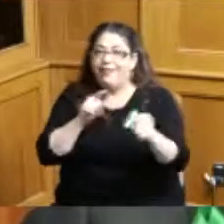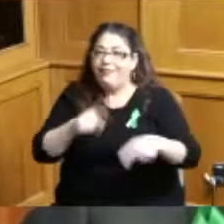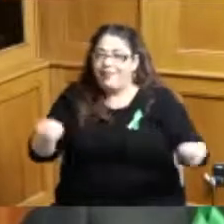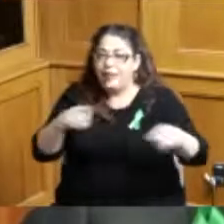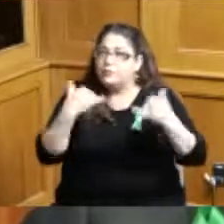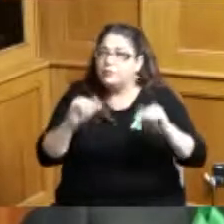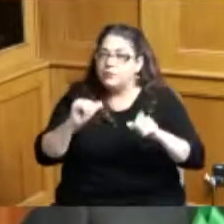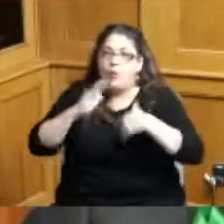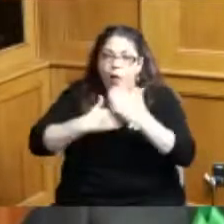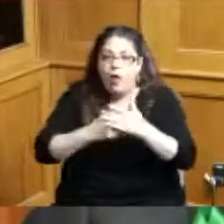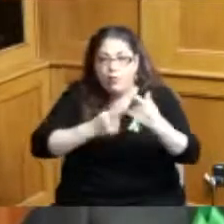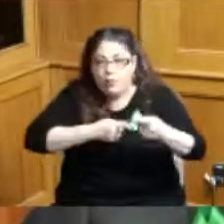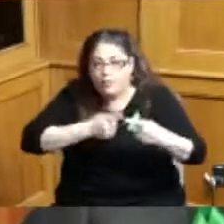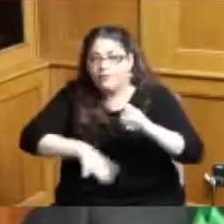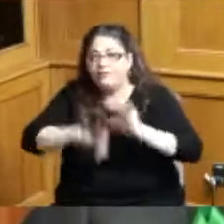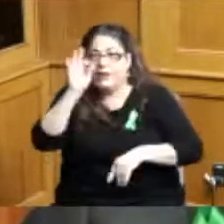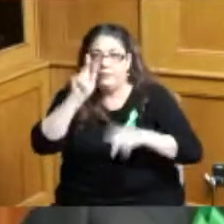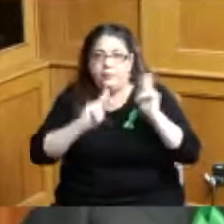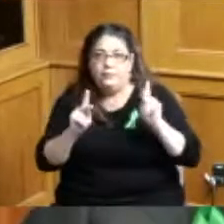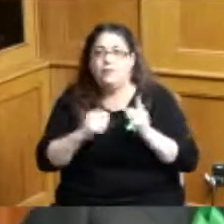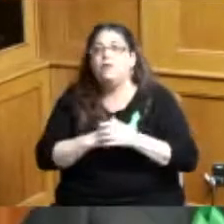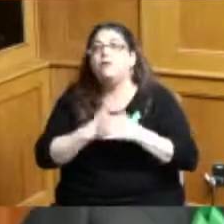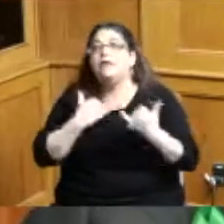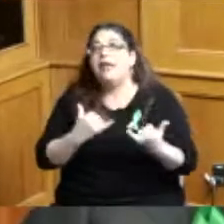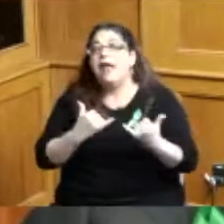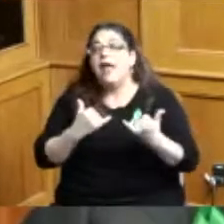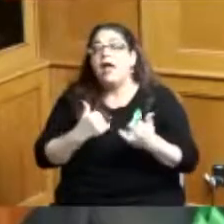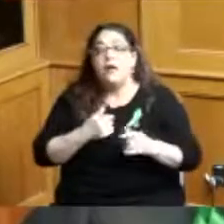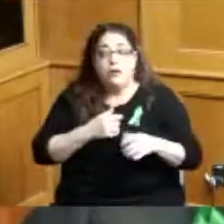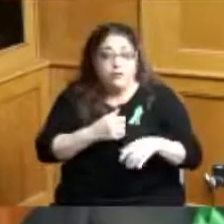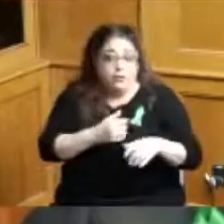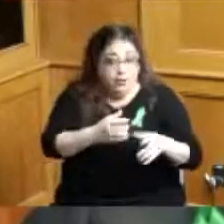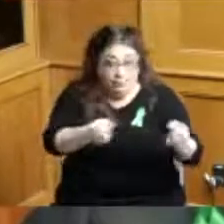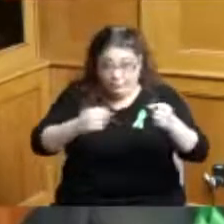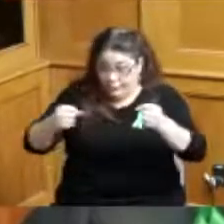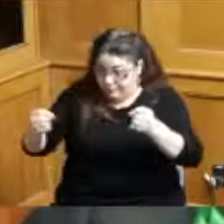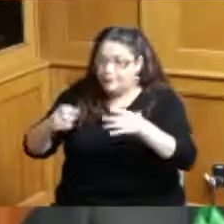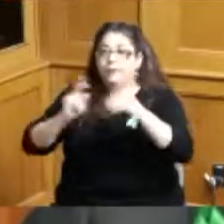definitely need to have this in place before that meeting starts at the state level so I'm